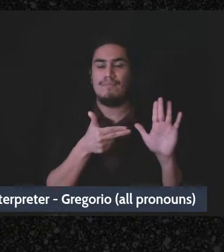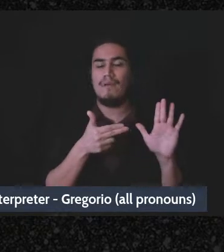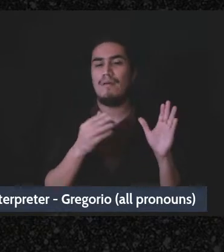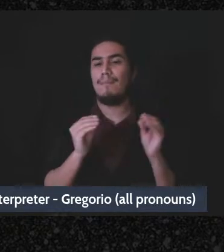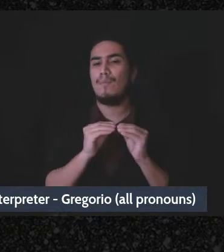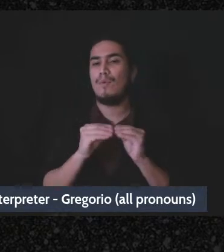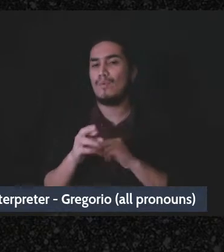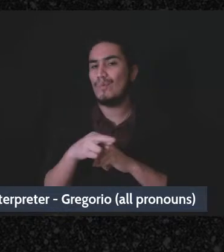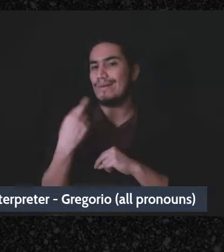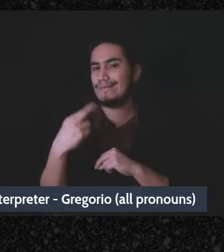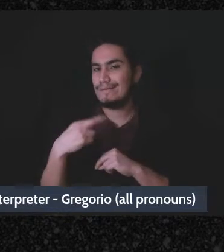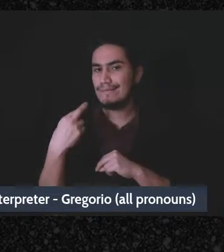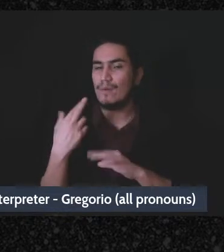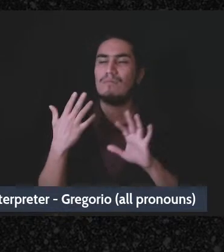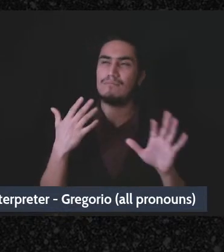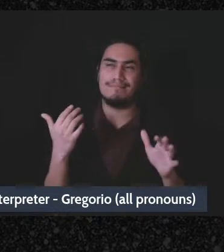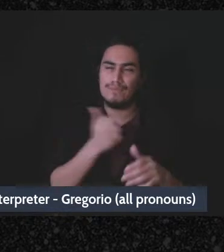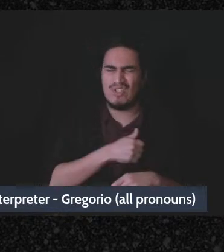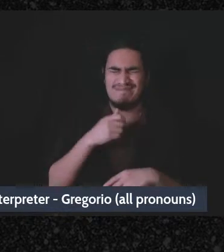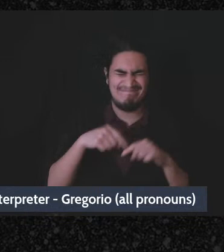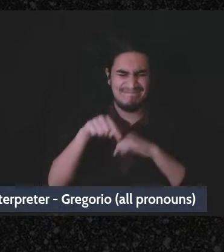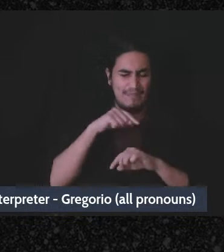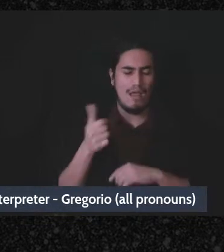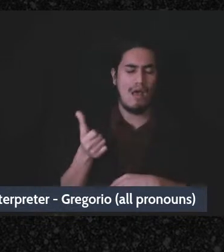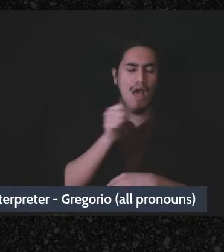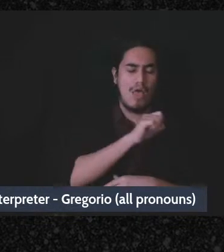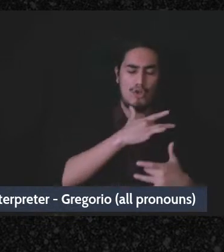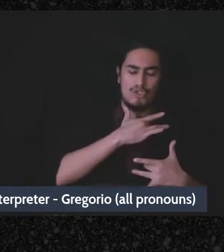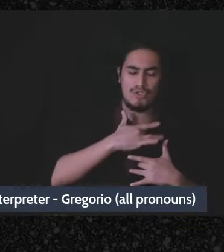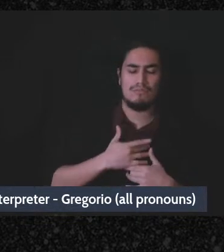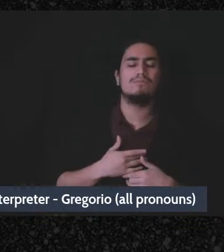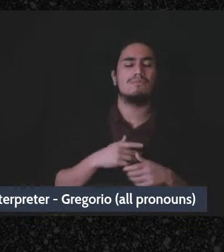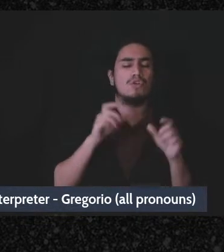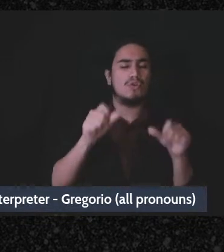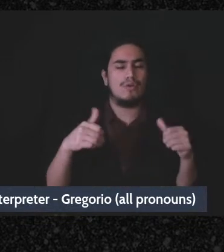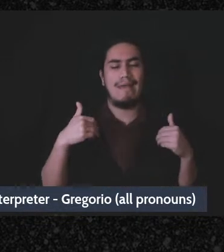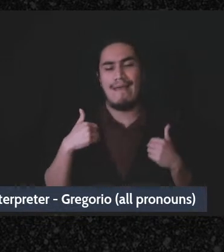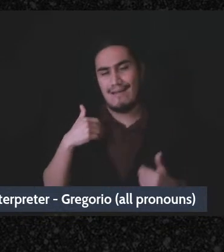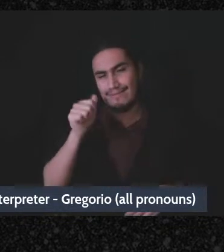the other concern here I'm sorry is that you - you still might get to 99k just as with